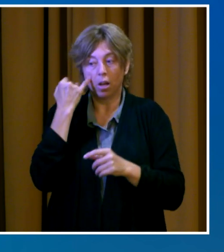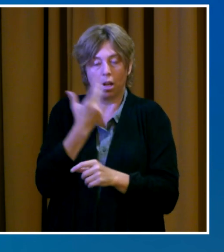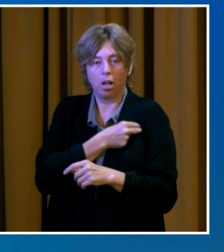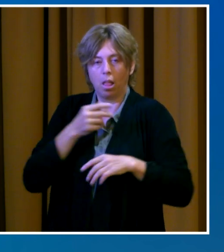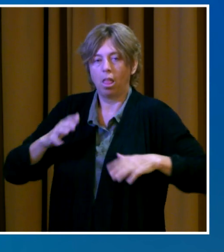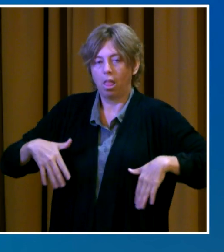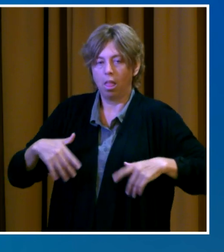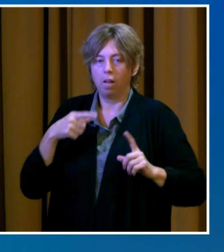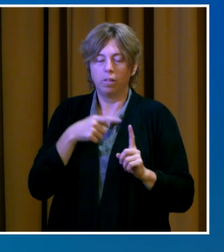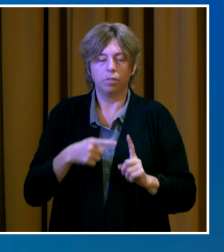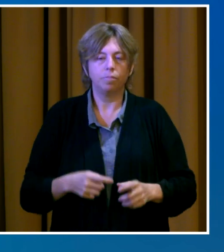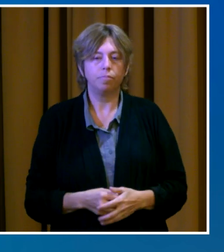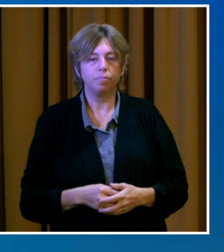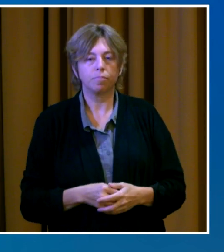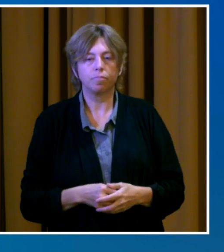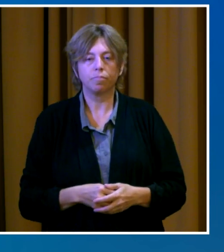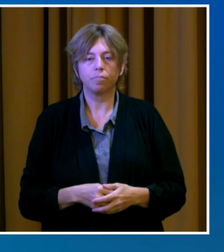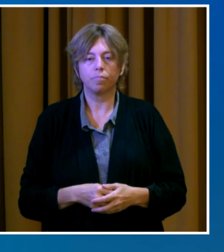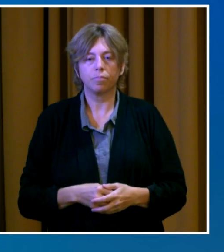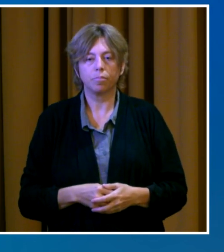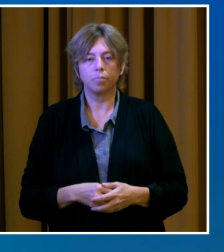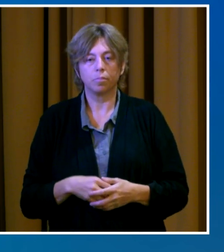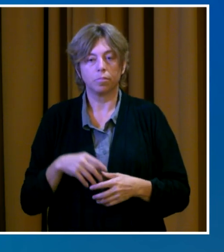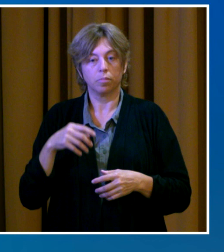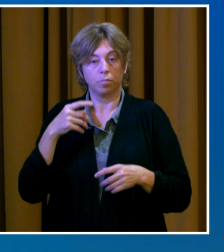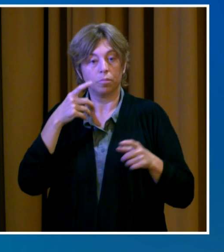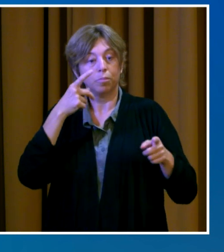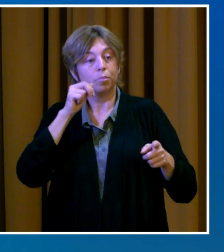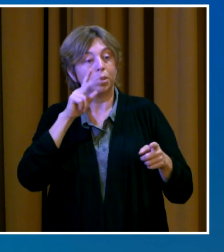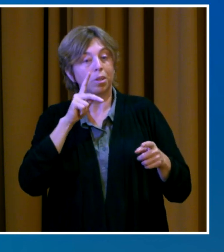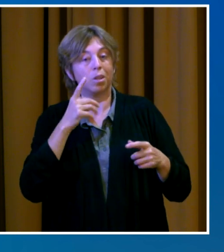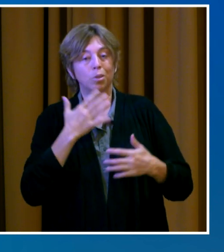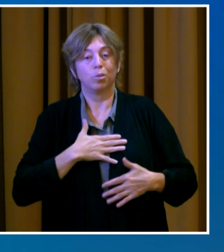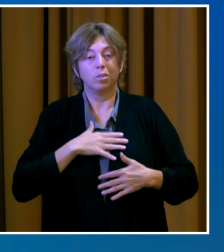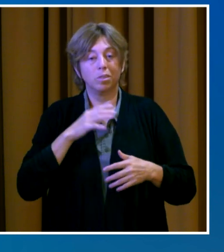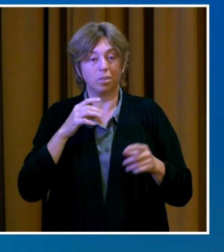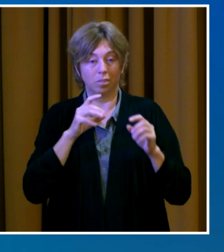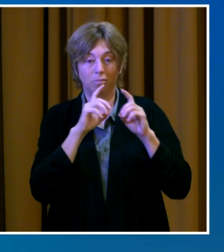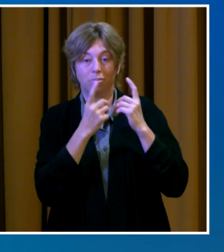is now encouraging masks for all indoor settings, including the